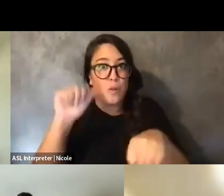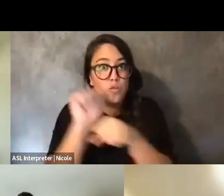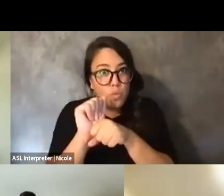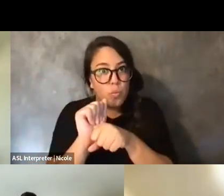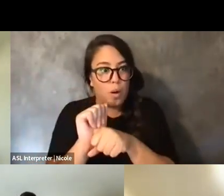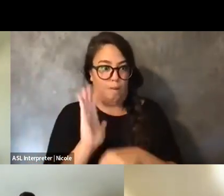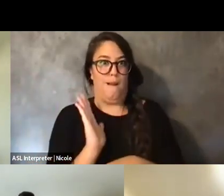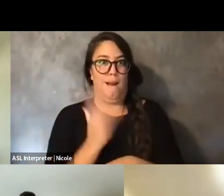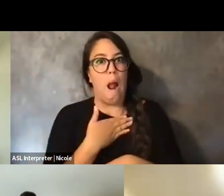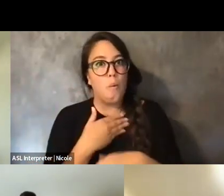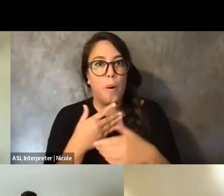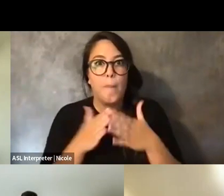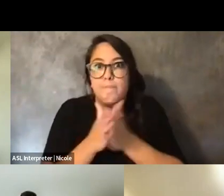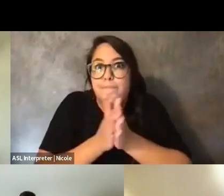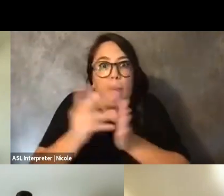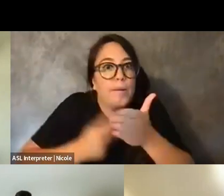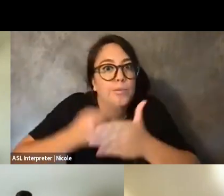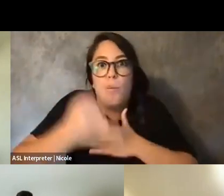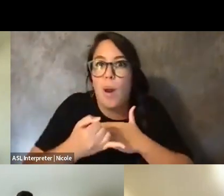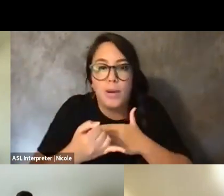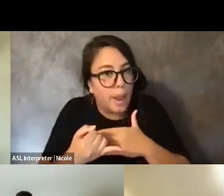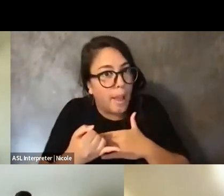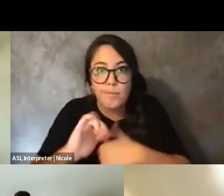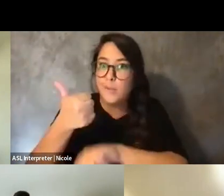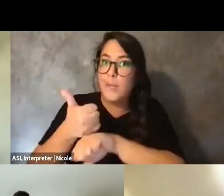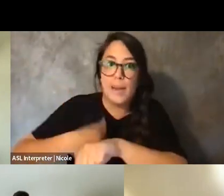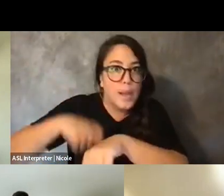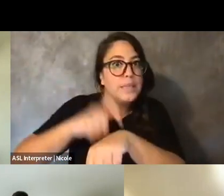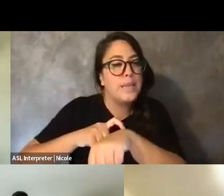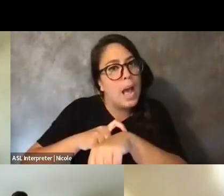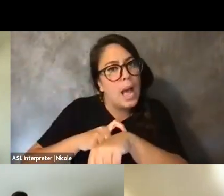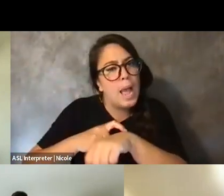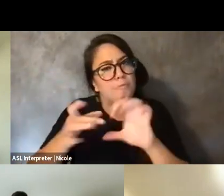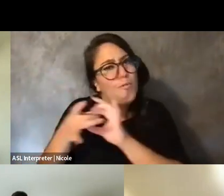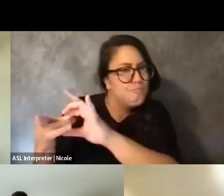Finding that time to have some camaraderie is just really important.